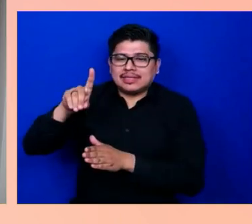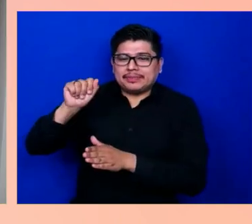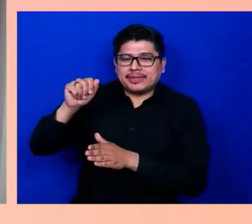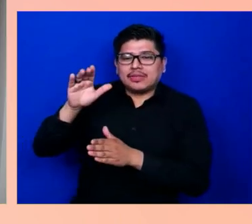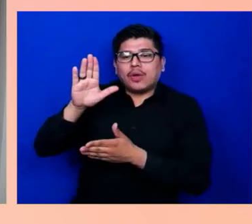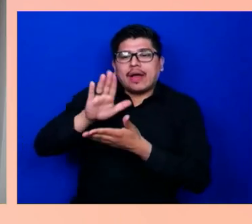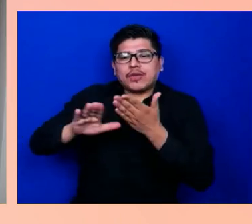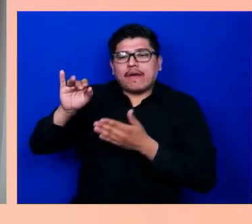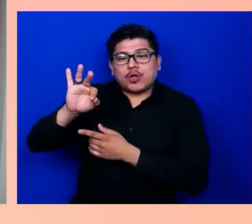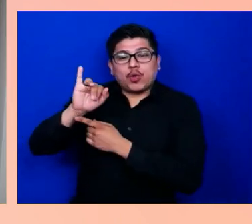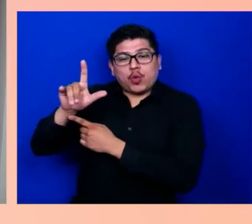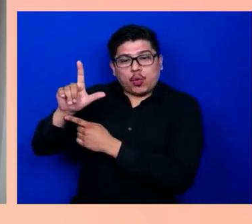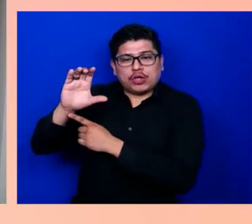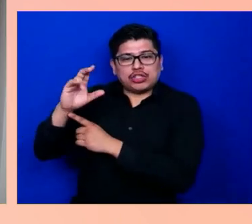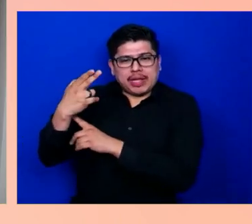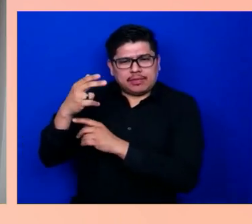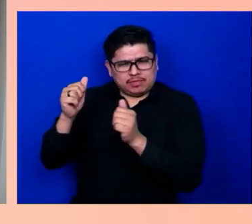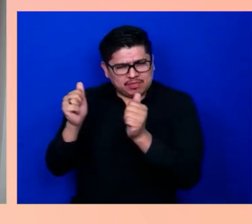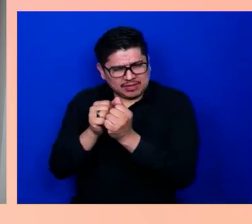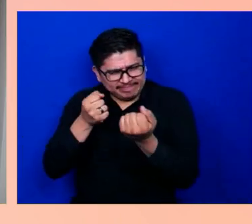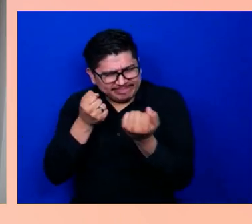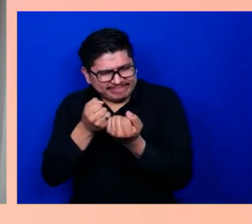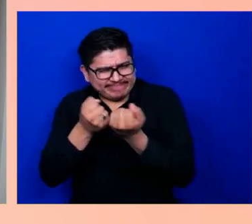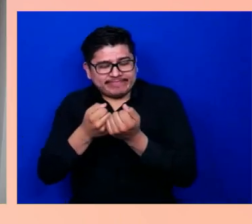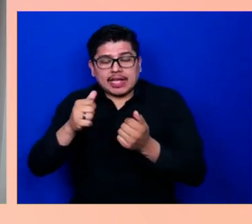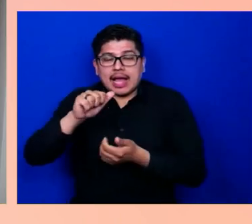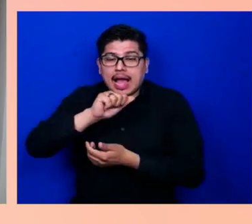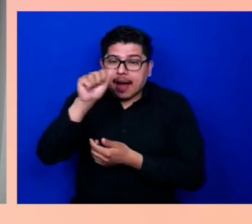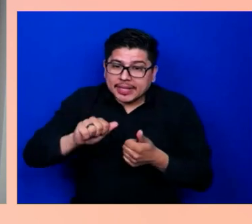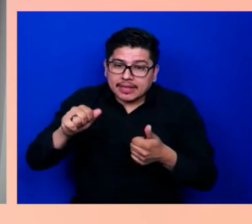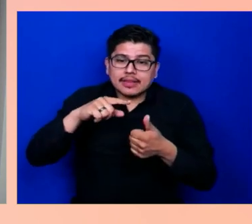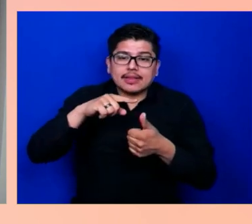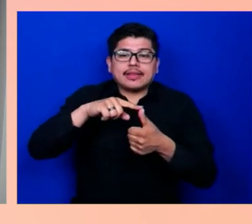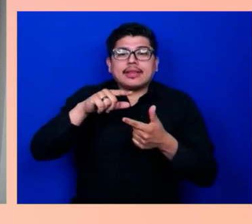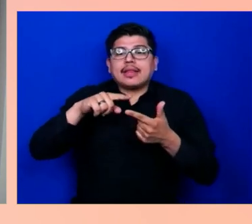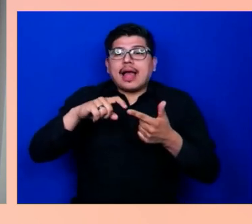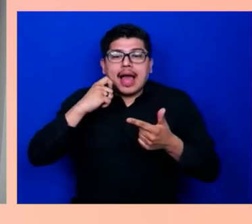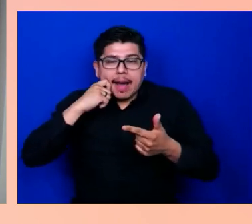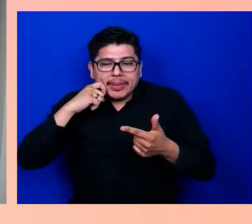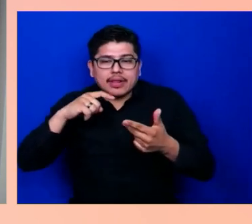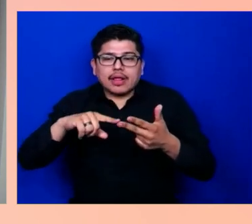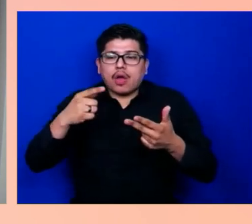Apple, Google, Meta, and Microsoft, the project brings together